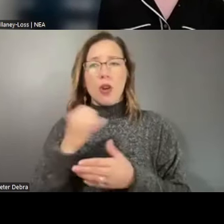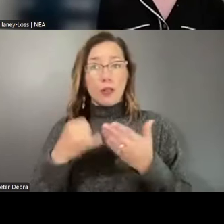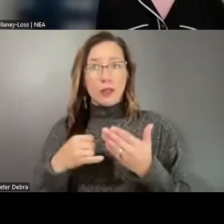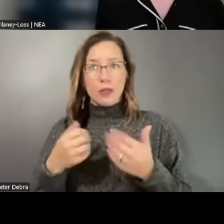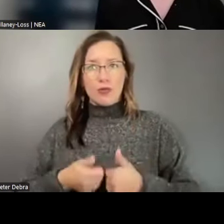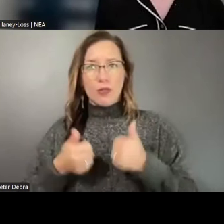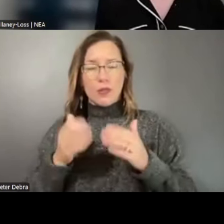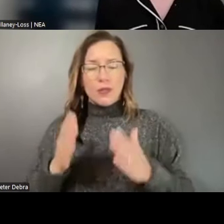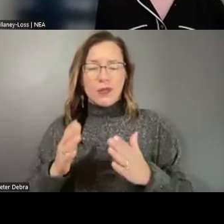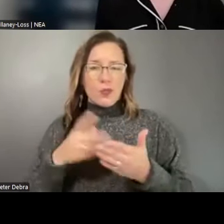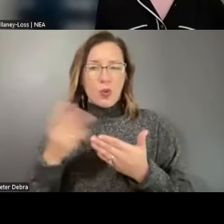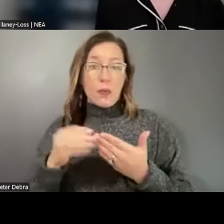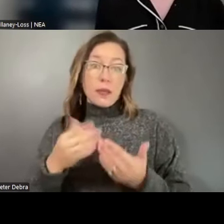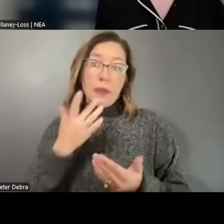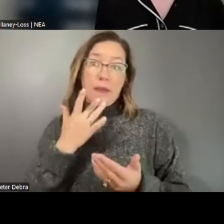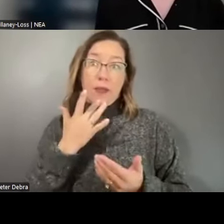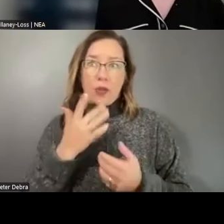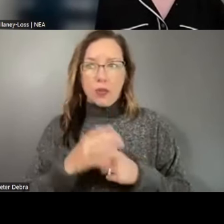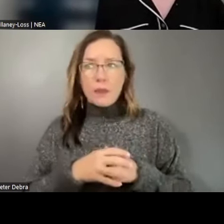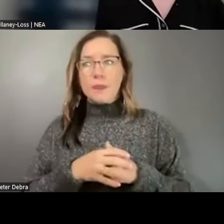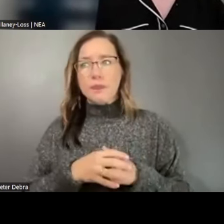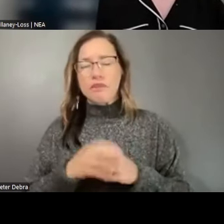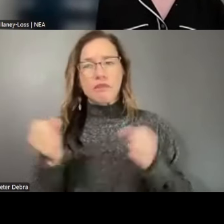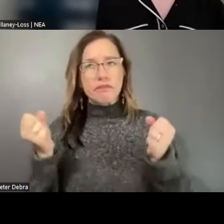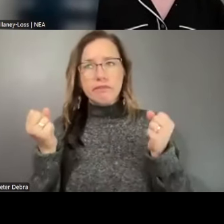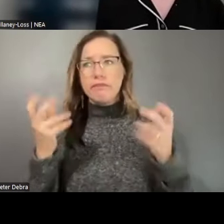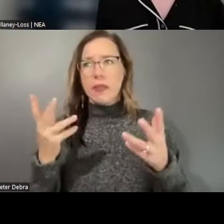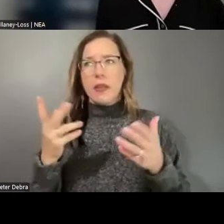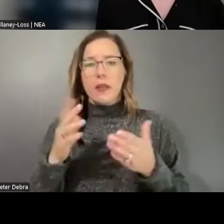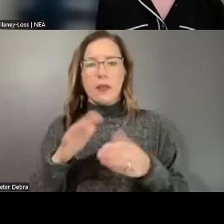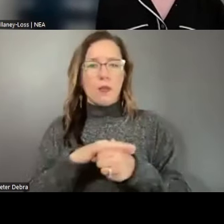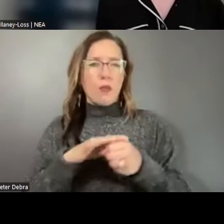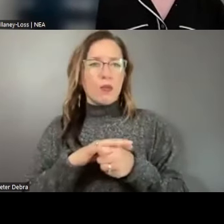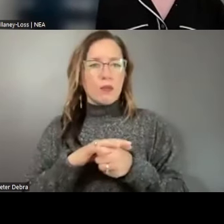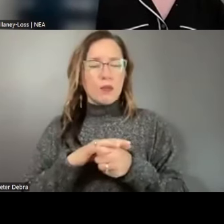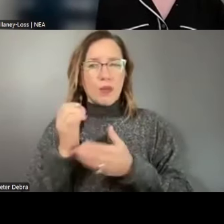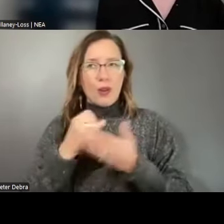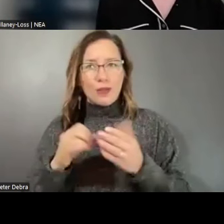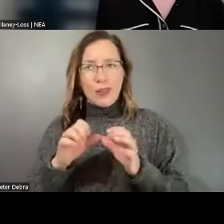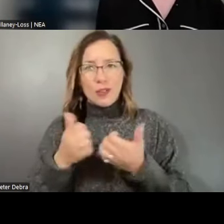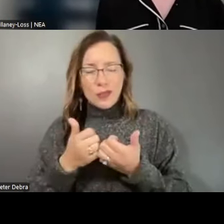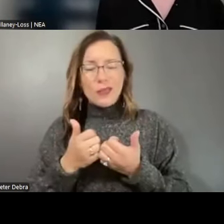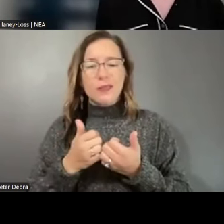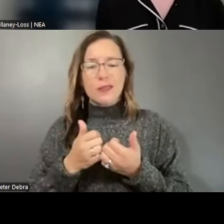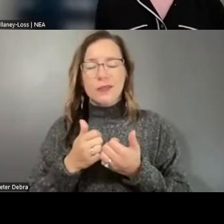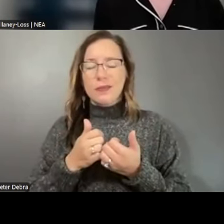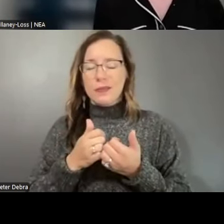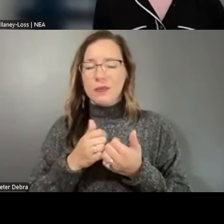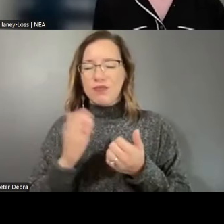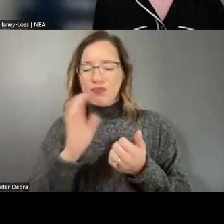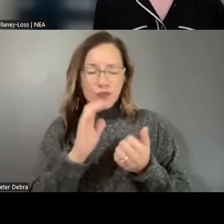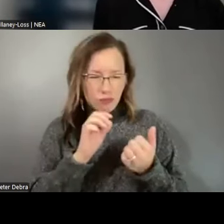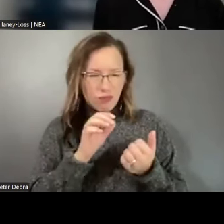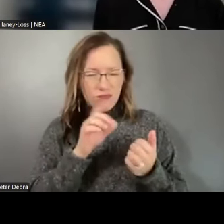among my favorite. Many local arts agencies have found approaches that bring the creative practice,